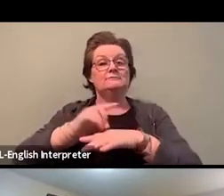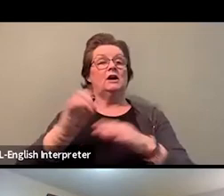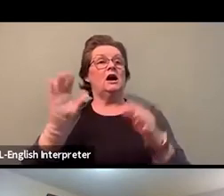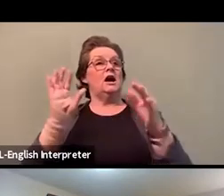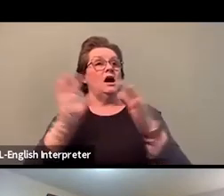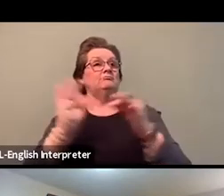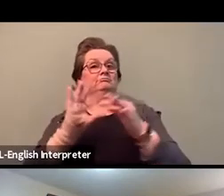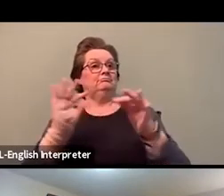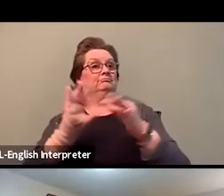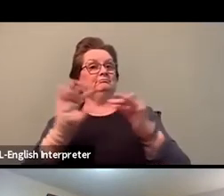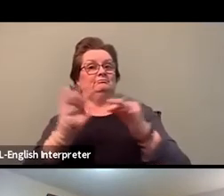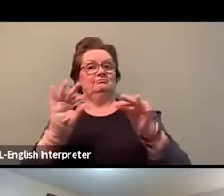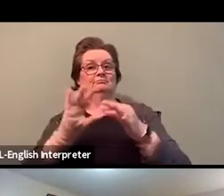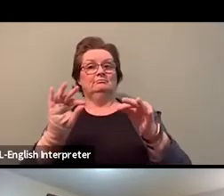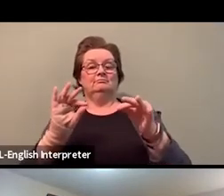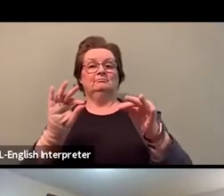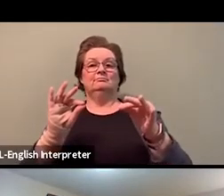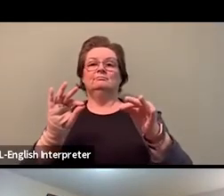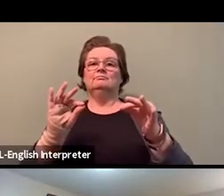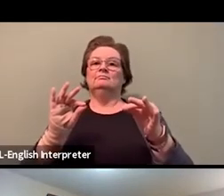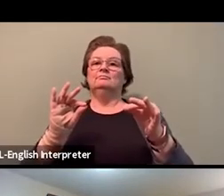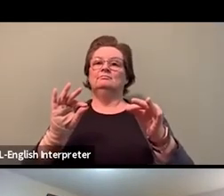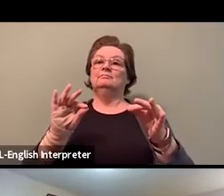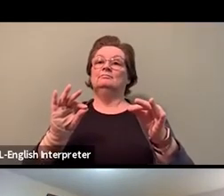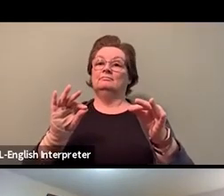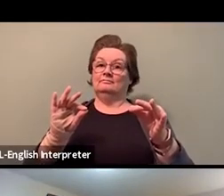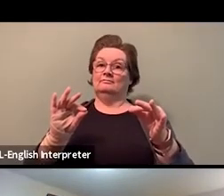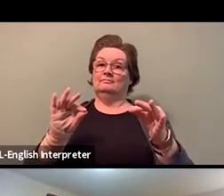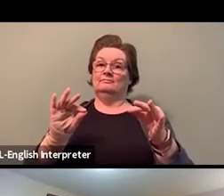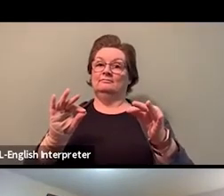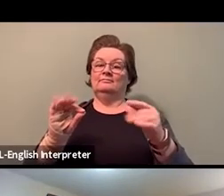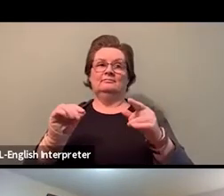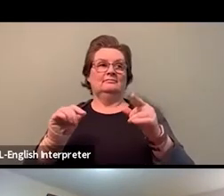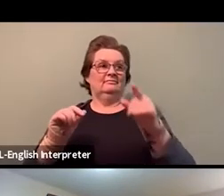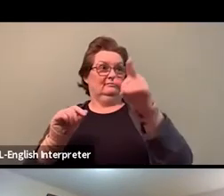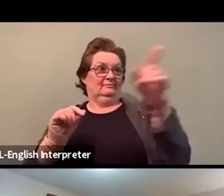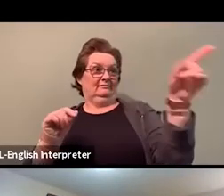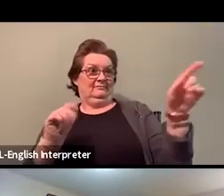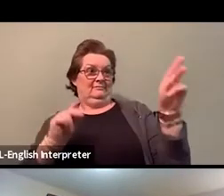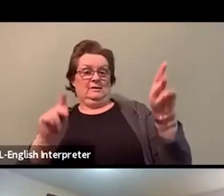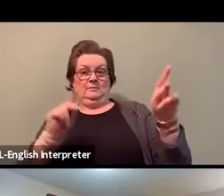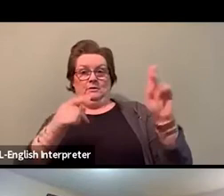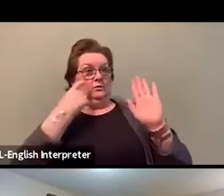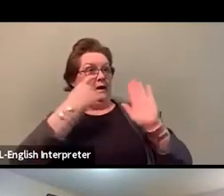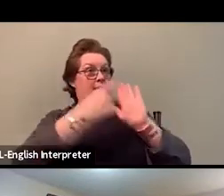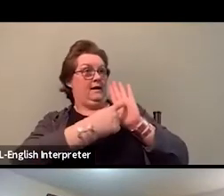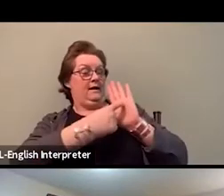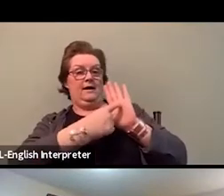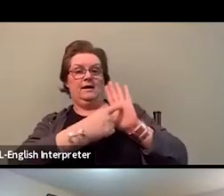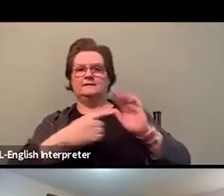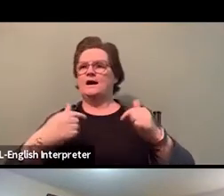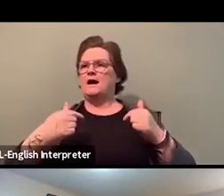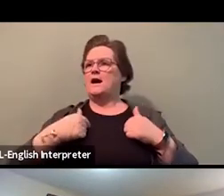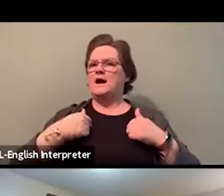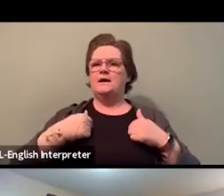not a lot of people see it on the other side as passion. They don't see it as urgency,